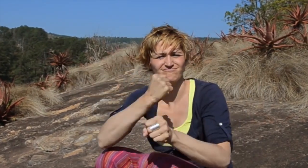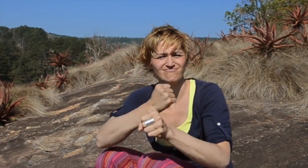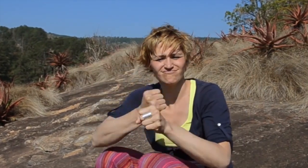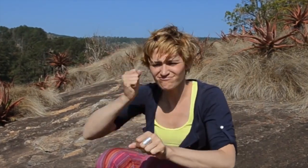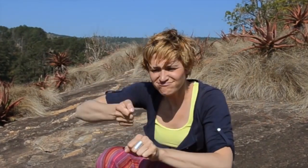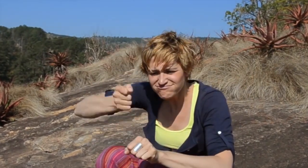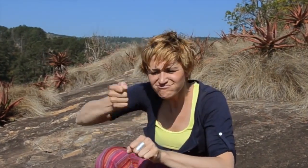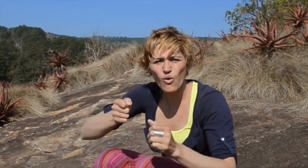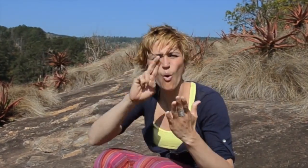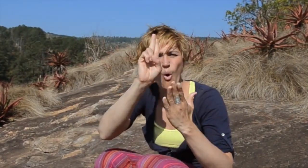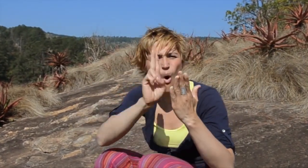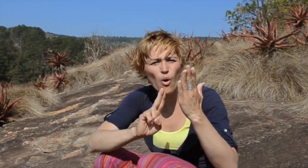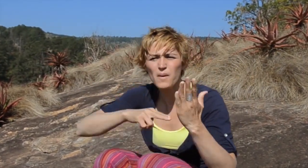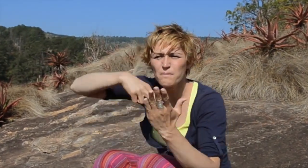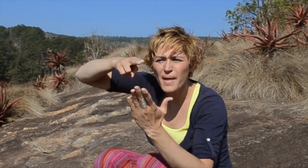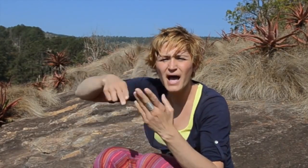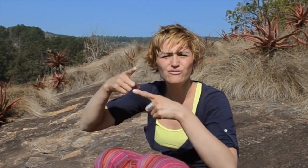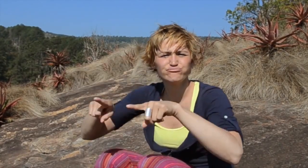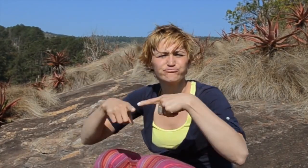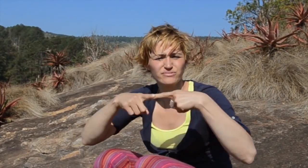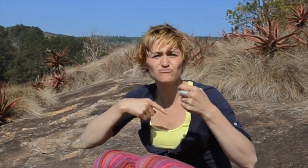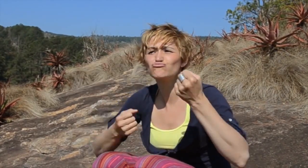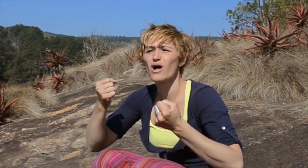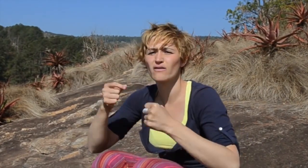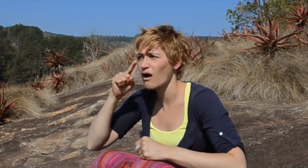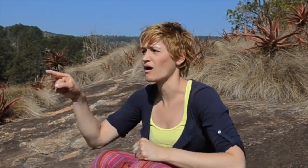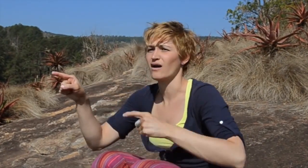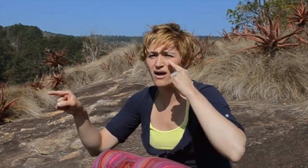stands that Swaziland is famous for almost everywhere.